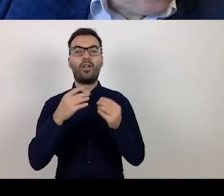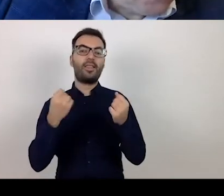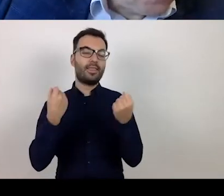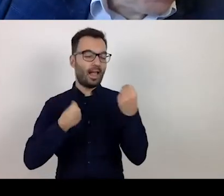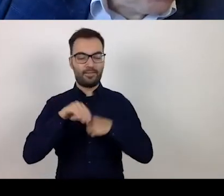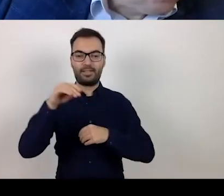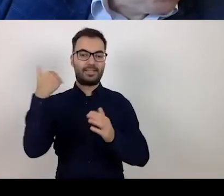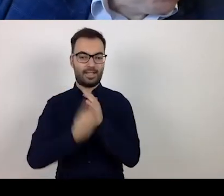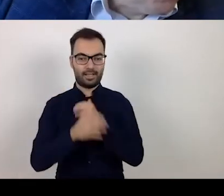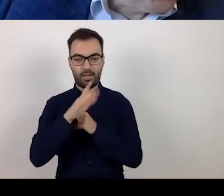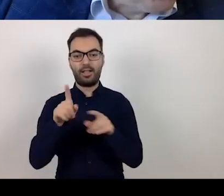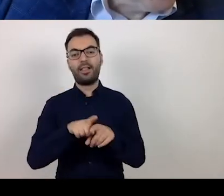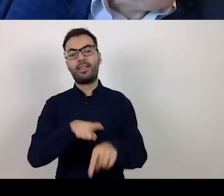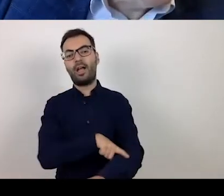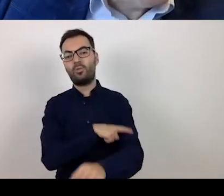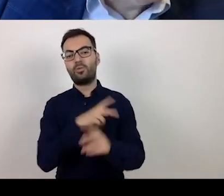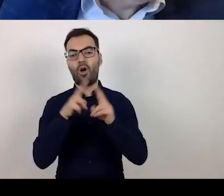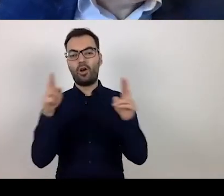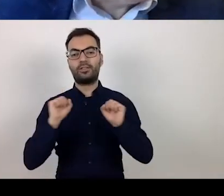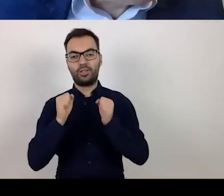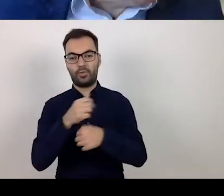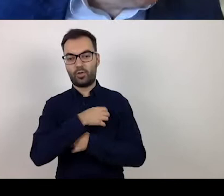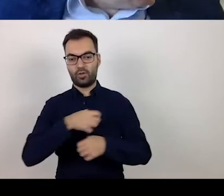and the longest period of operating a business activity.